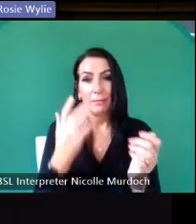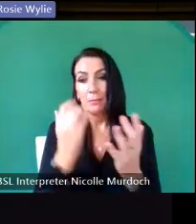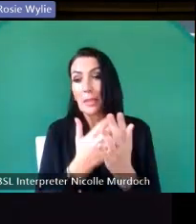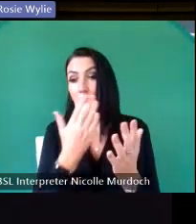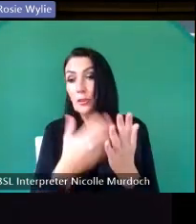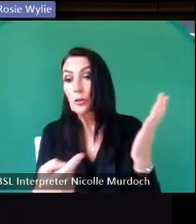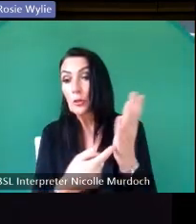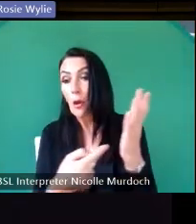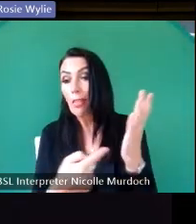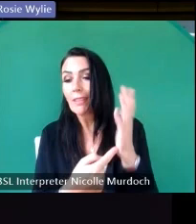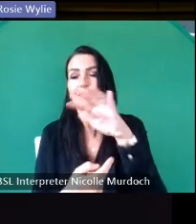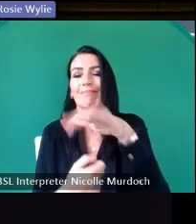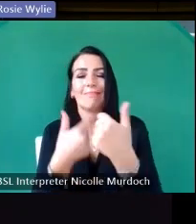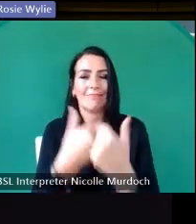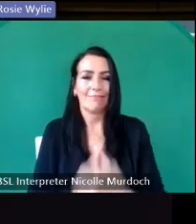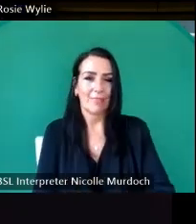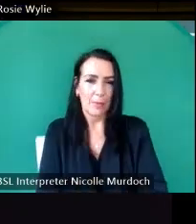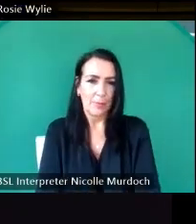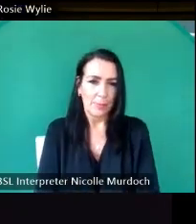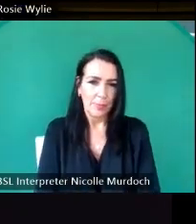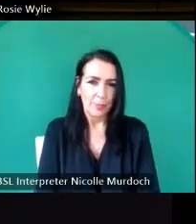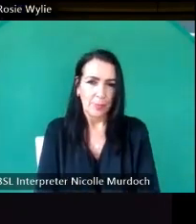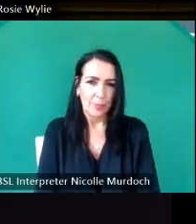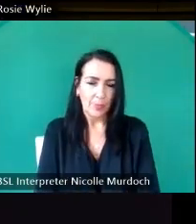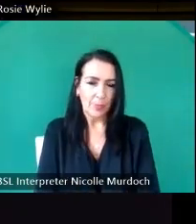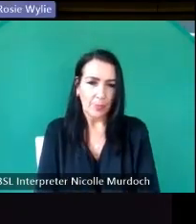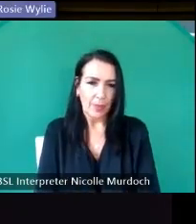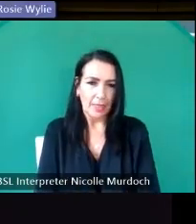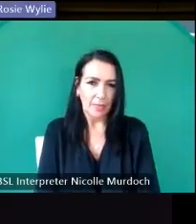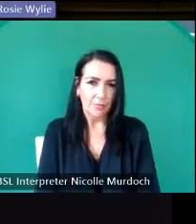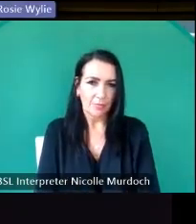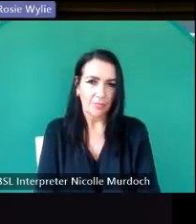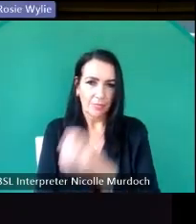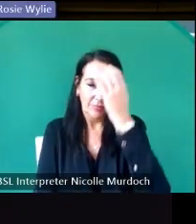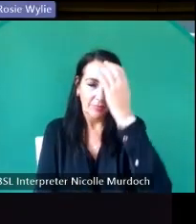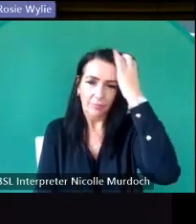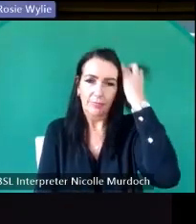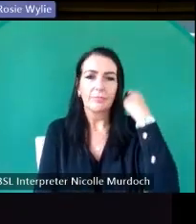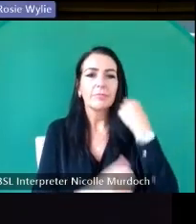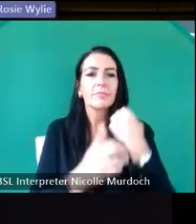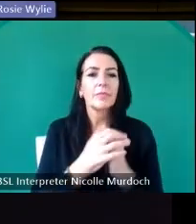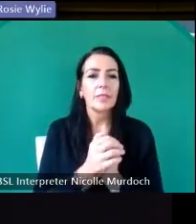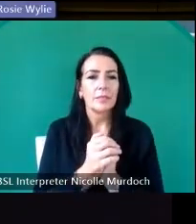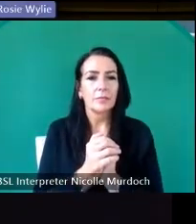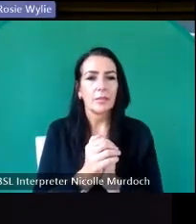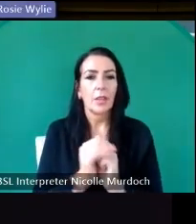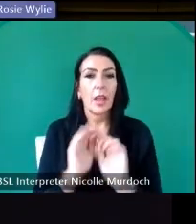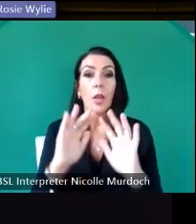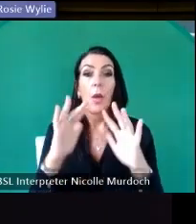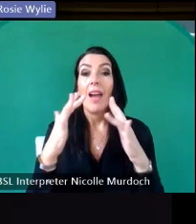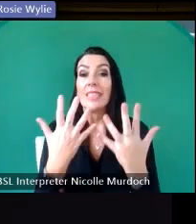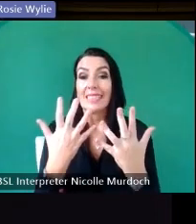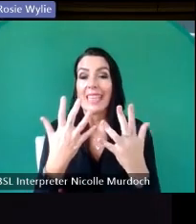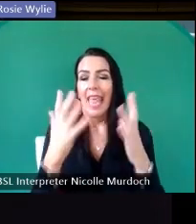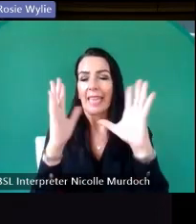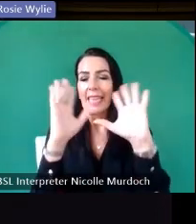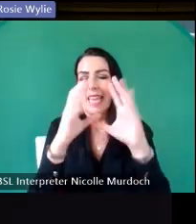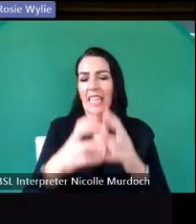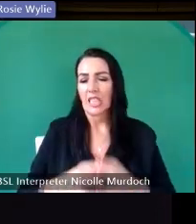um next slide please we have 10 broad categories so I'll just go through them briefly next slide